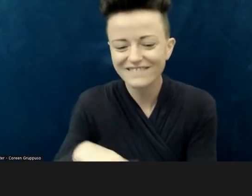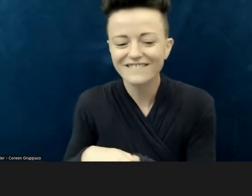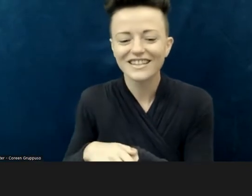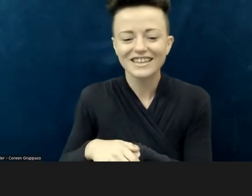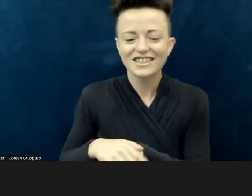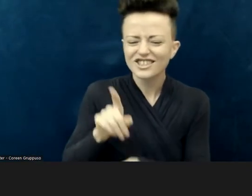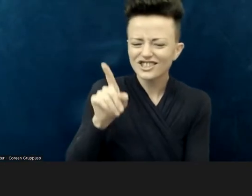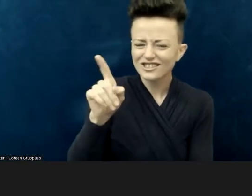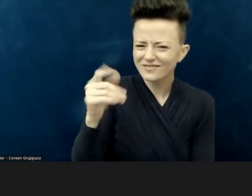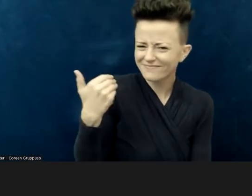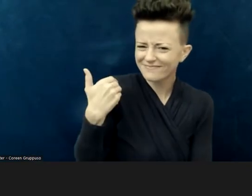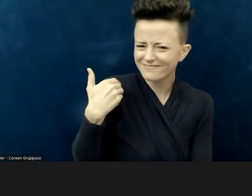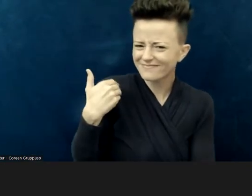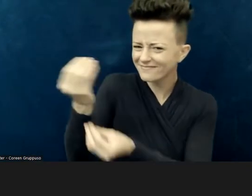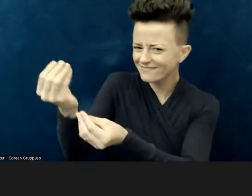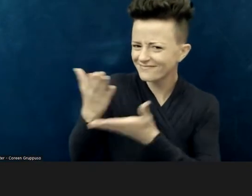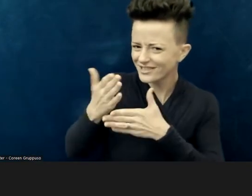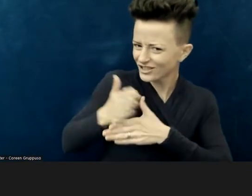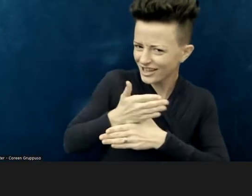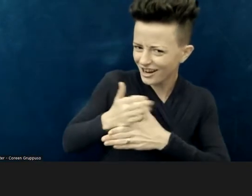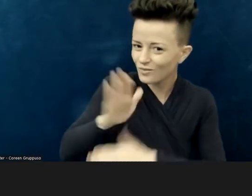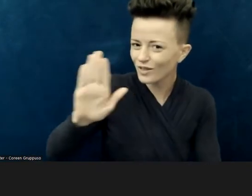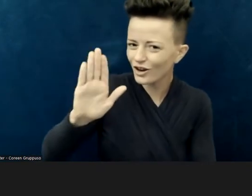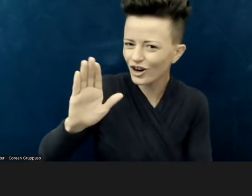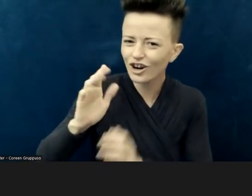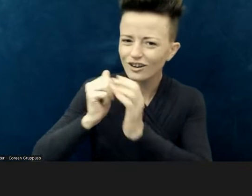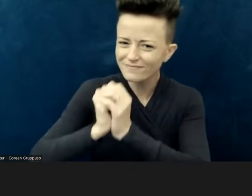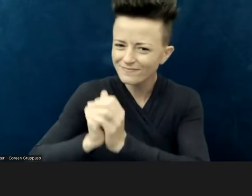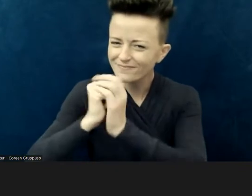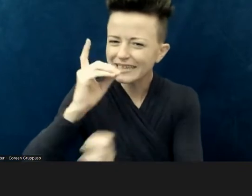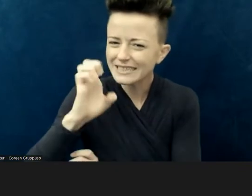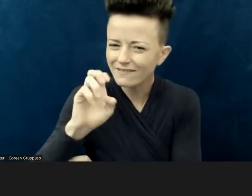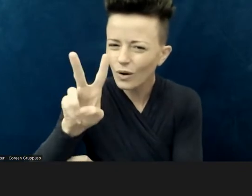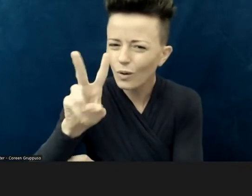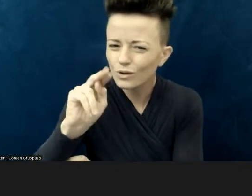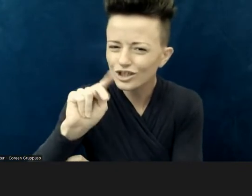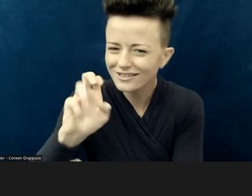at an Advisory Committee Guiding Coalition meeting, and we said, "Oh, would you please